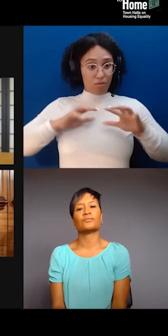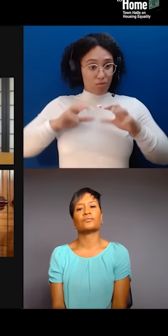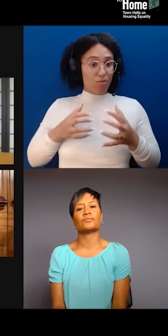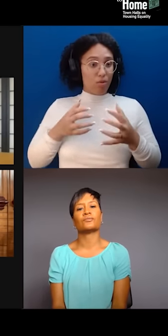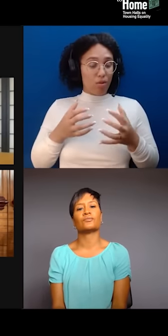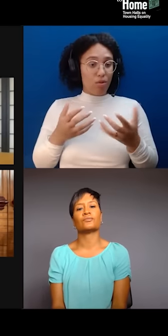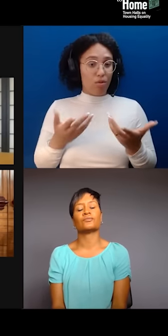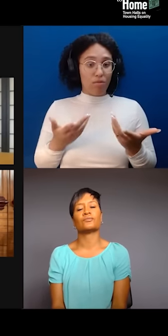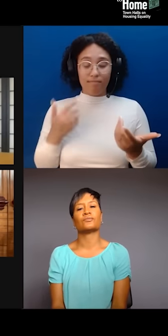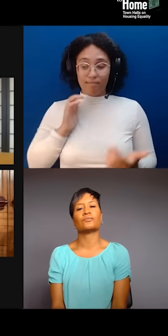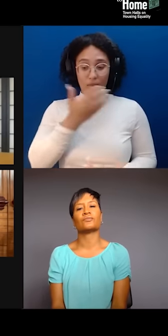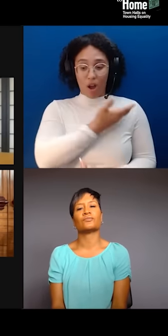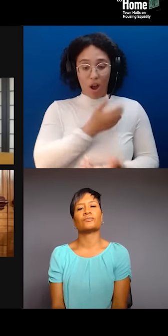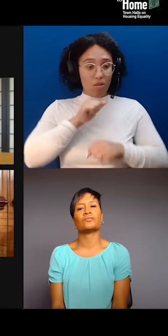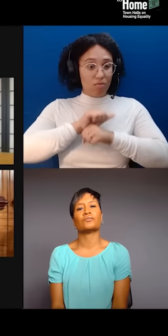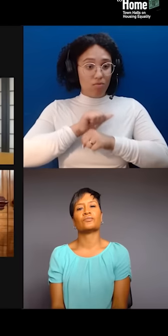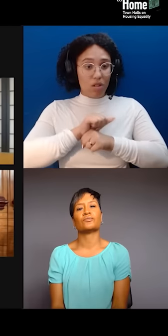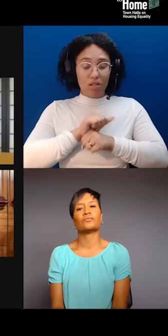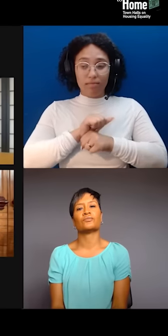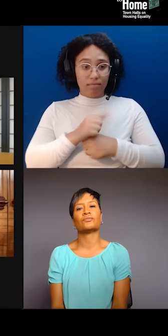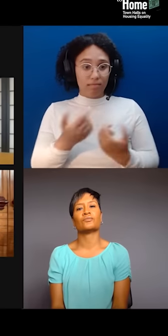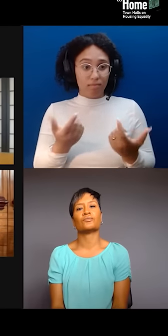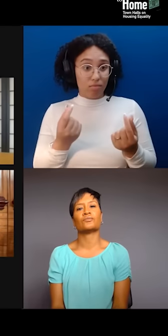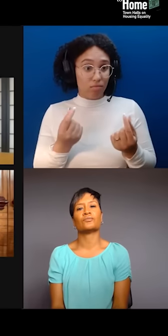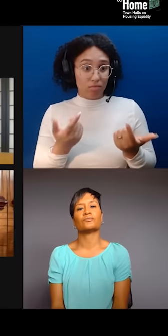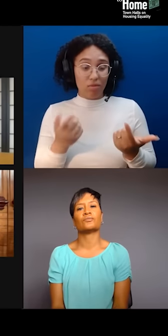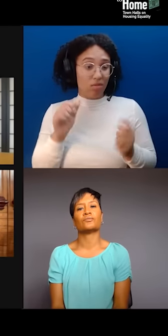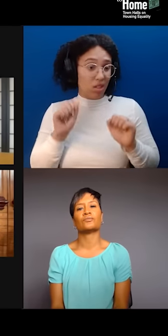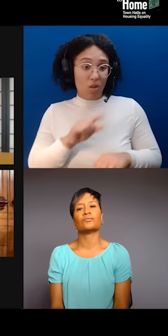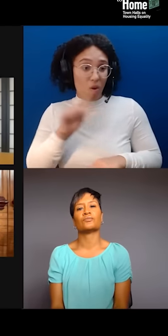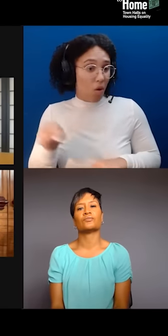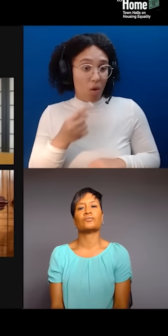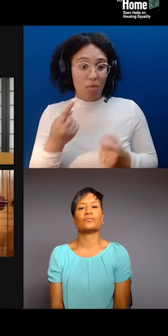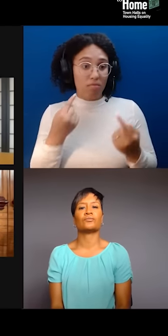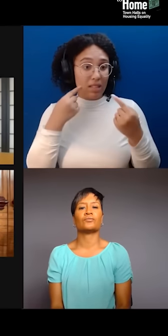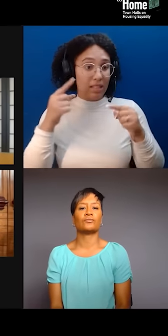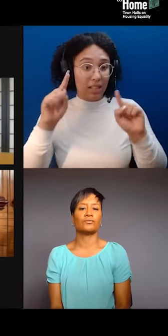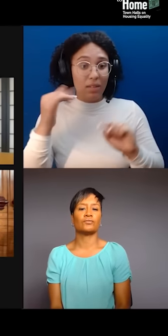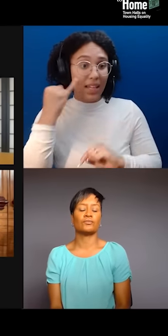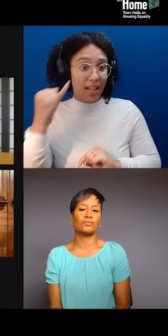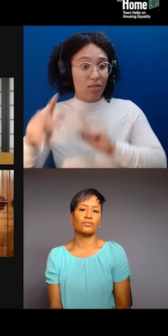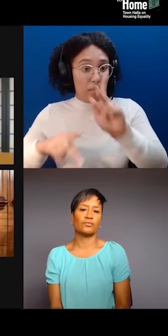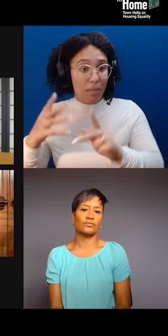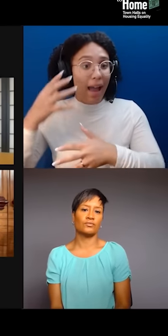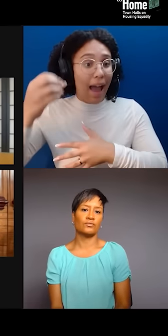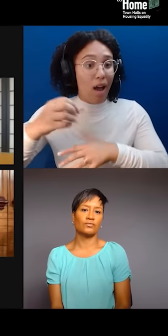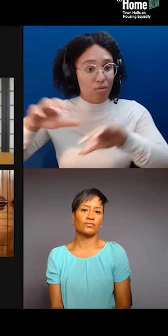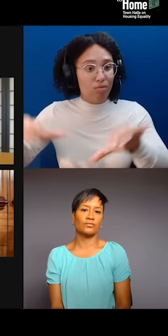on the ground to really prevent the day-to-day displacement of immigrant tenants in Chinatown.